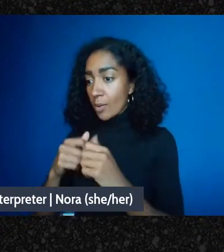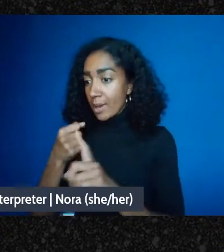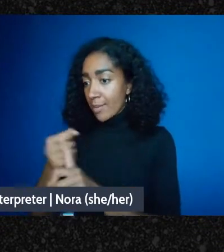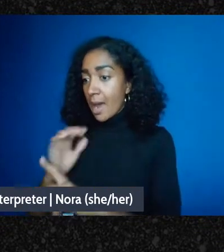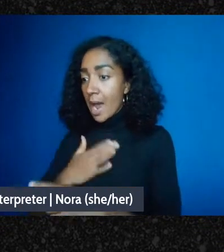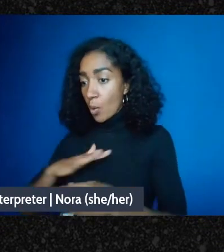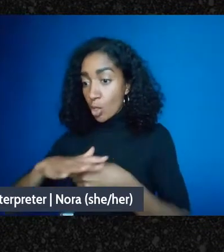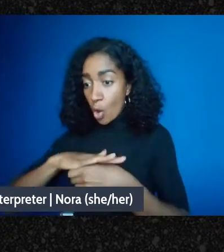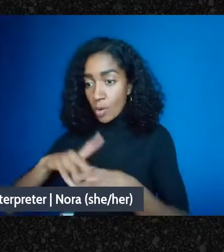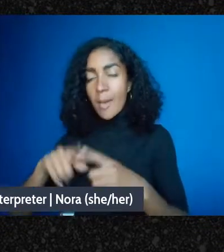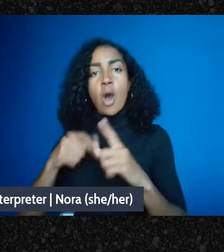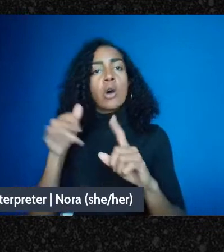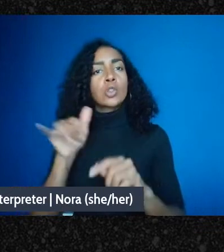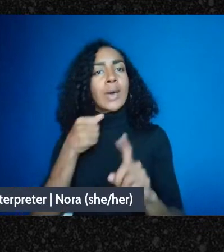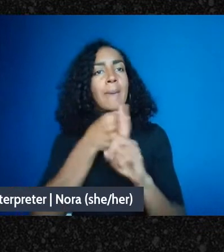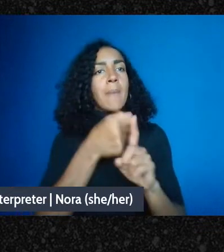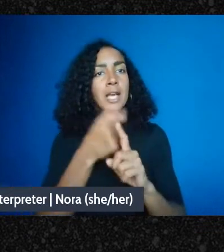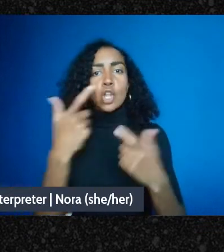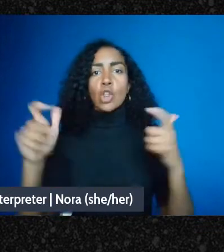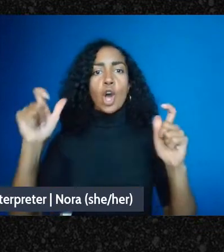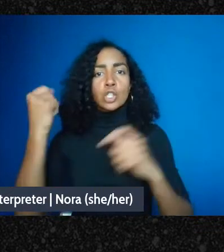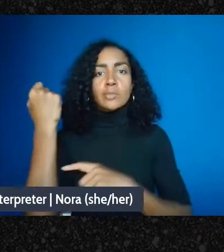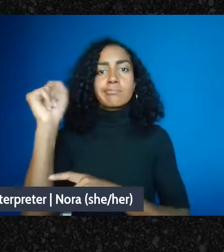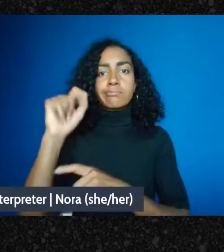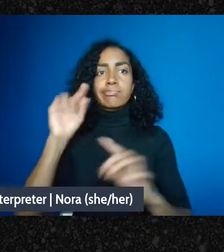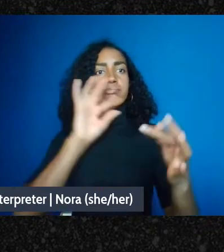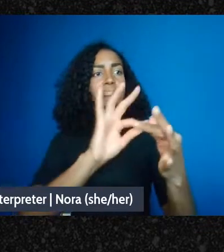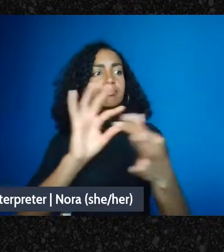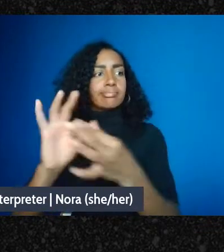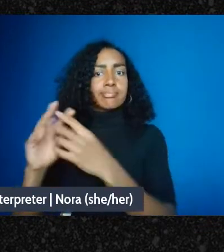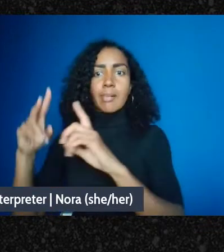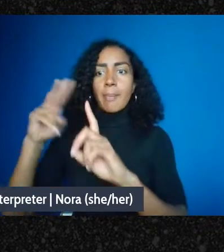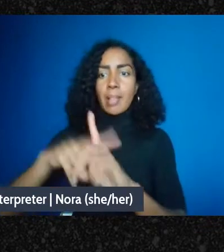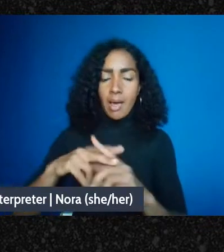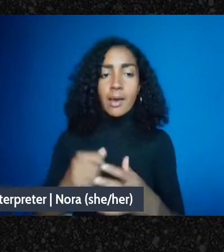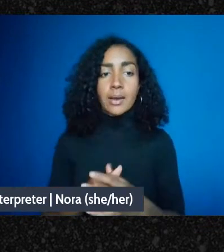And finally, tax exemption is a tool for the wealthy to minimize their taxes, not a tool